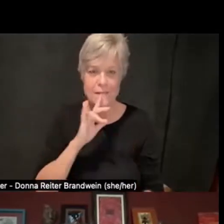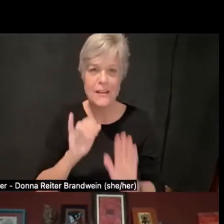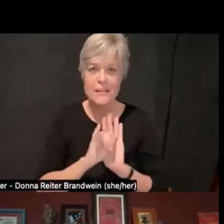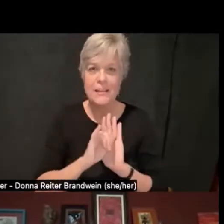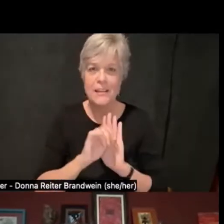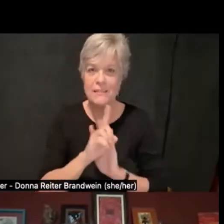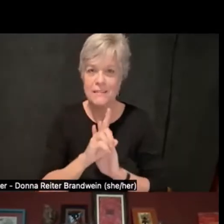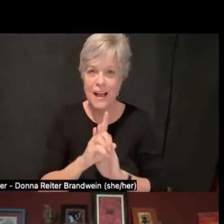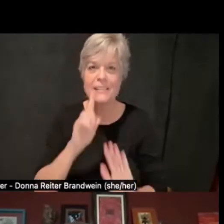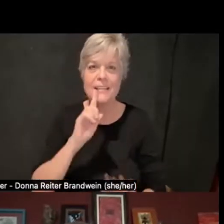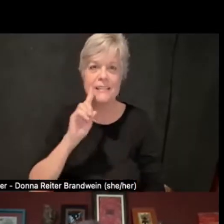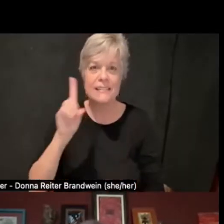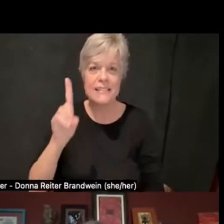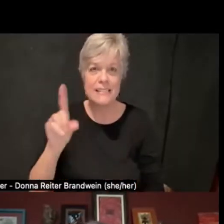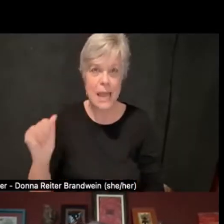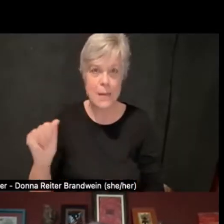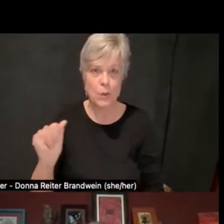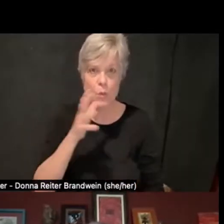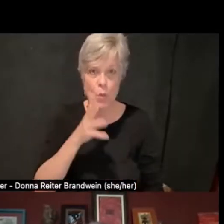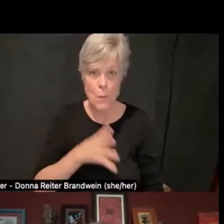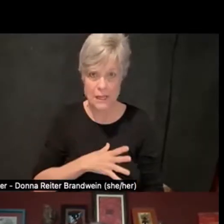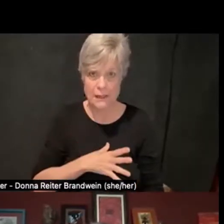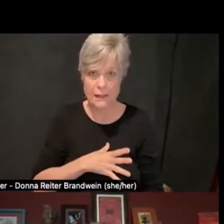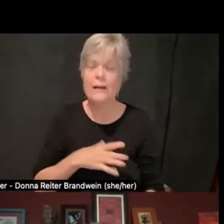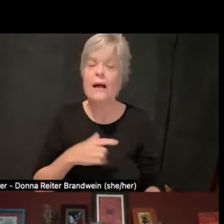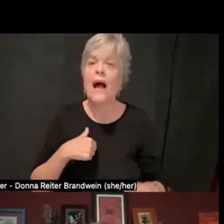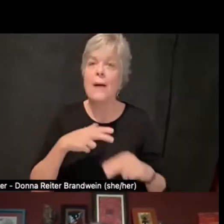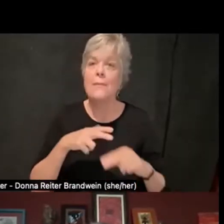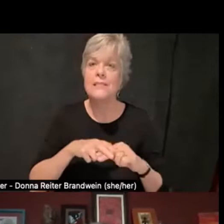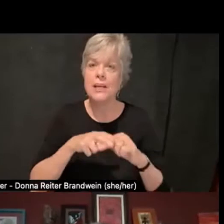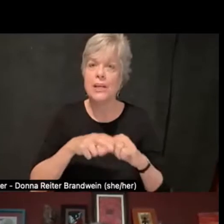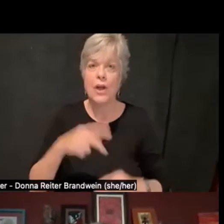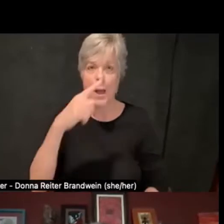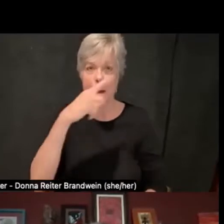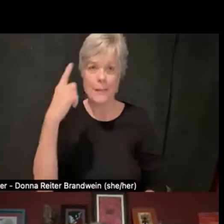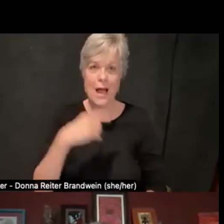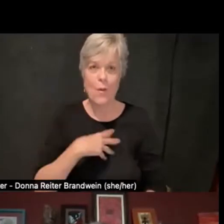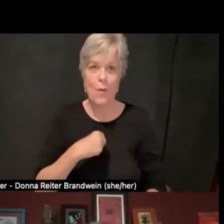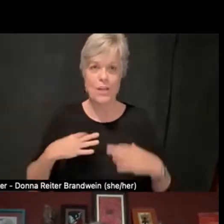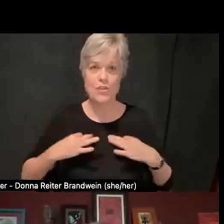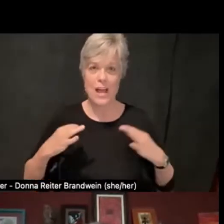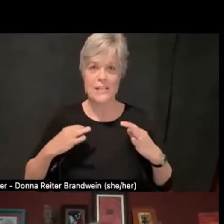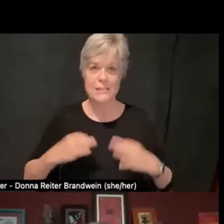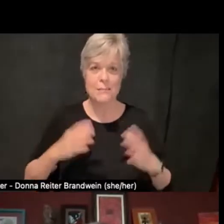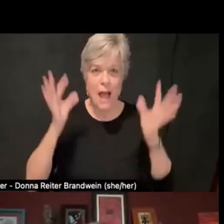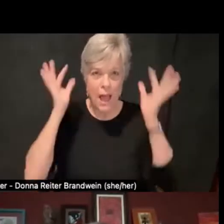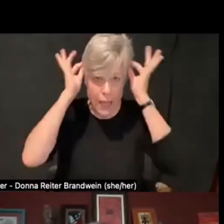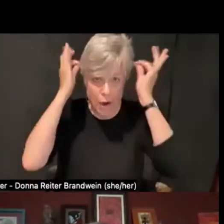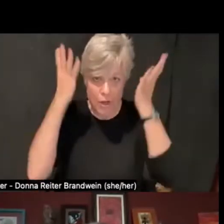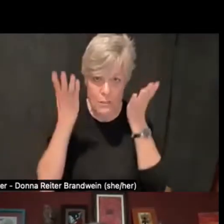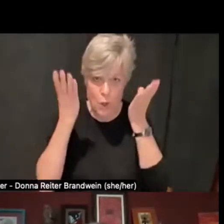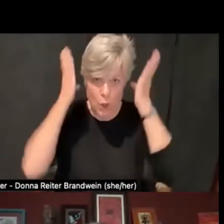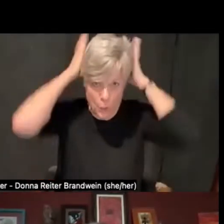and I am sitting here in a black and white dress, my hair is pulled back in a ponytail,